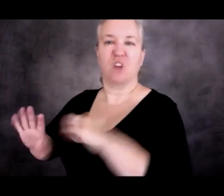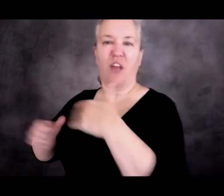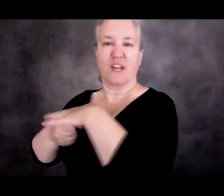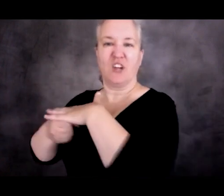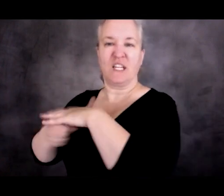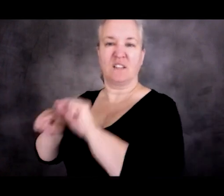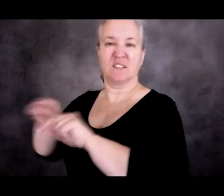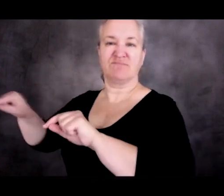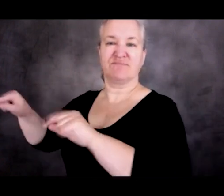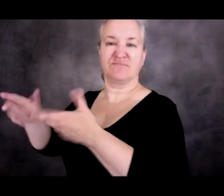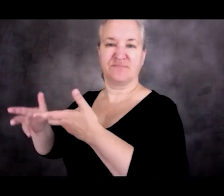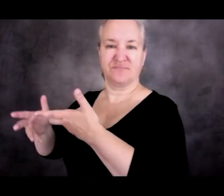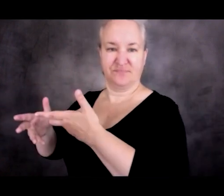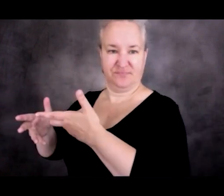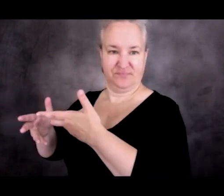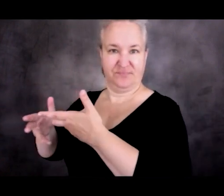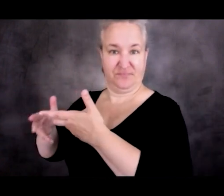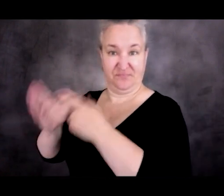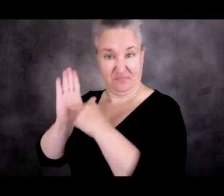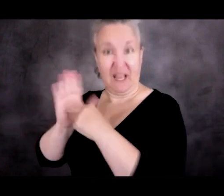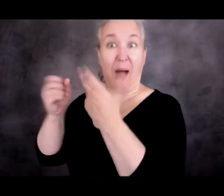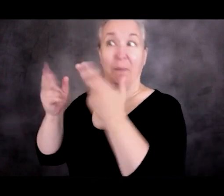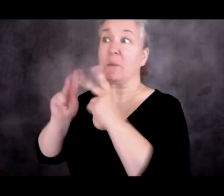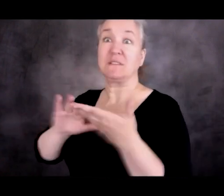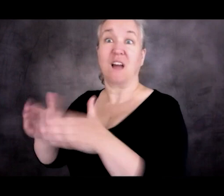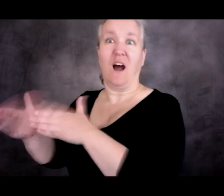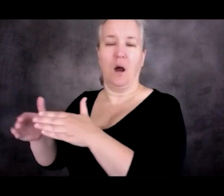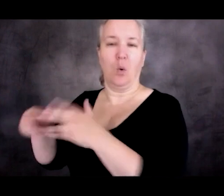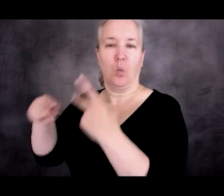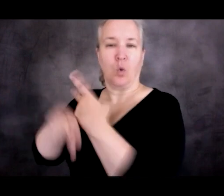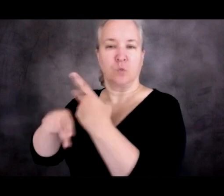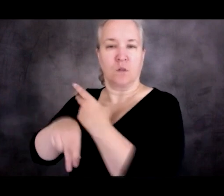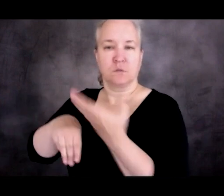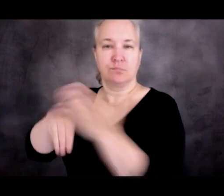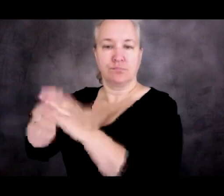it has increased the number of deaths as people try to cross the border.